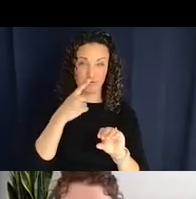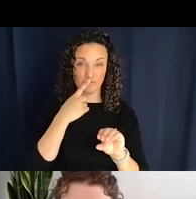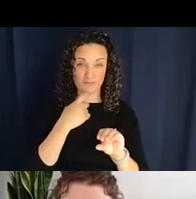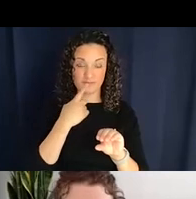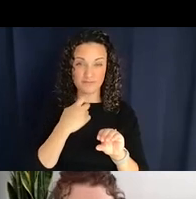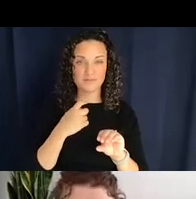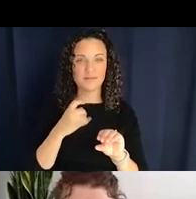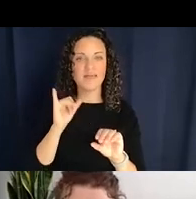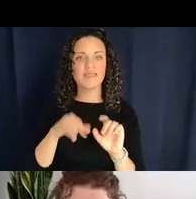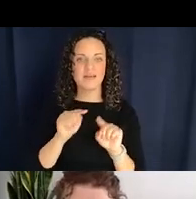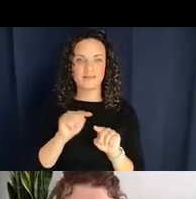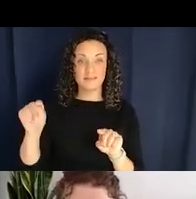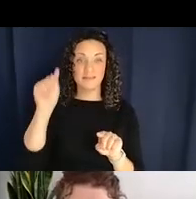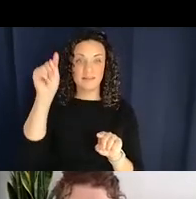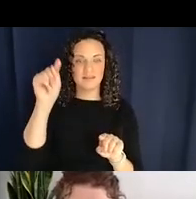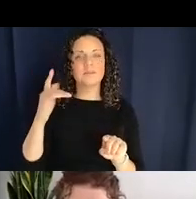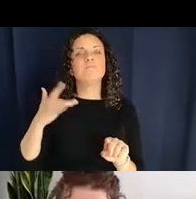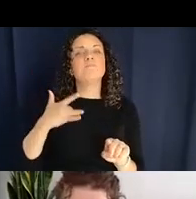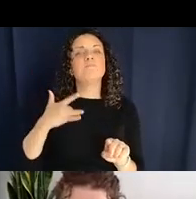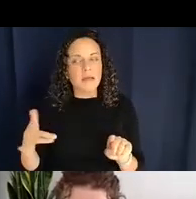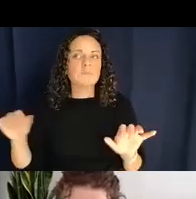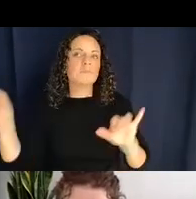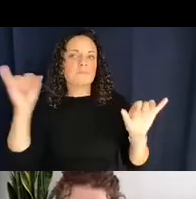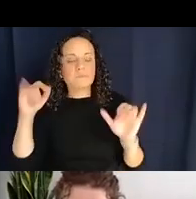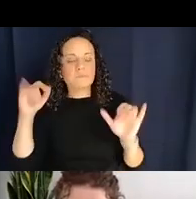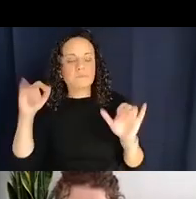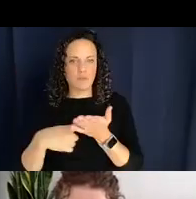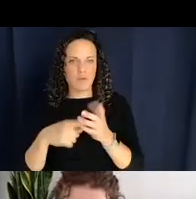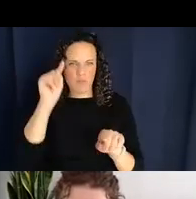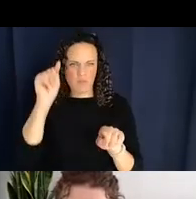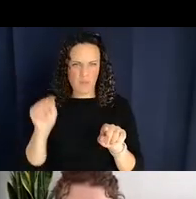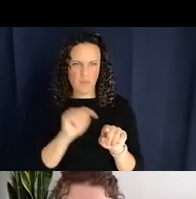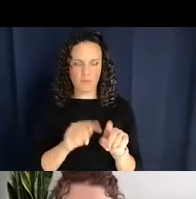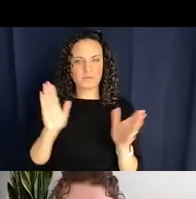the prototypes that people talk about in terms of comparing Navajo with ASL. But you can